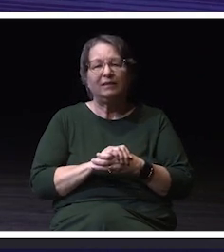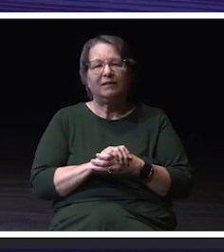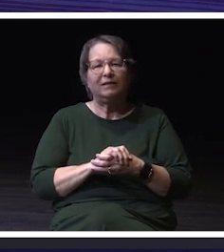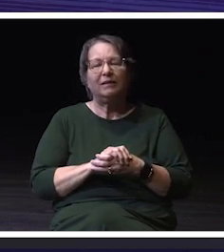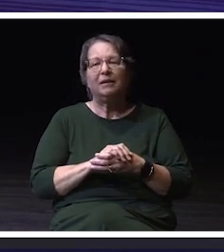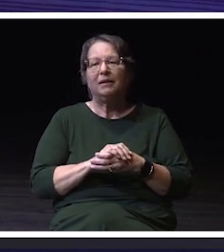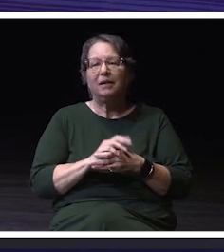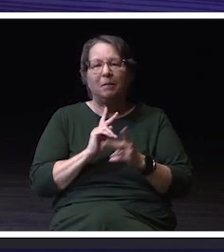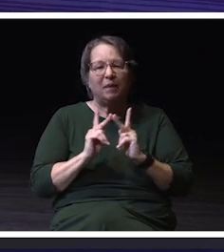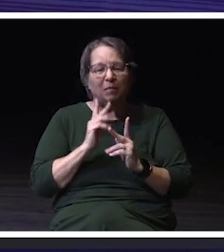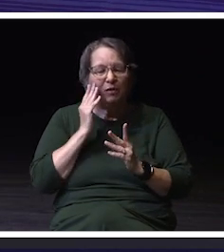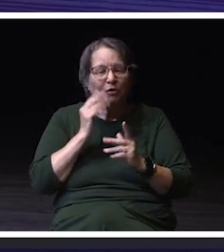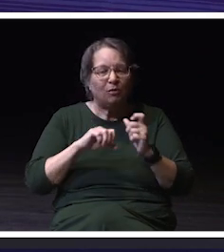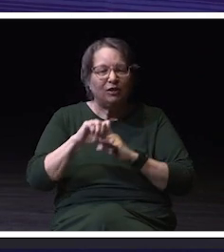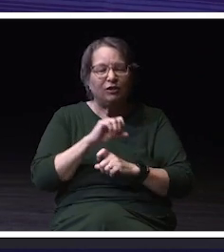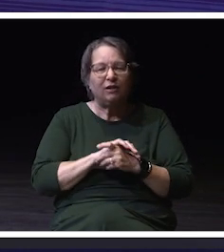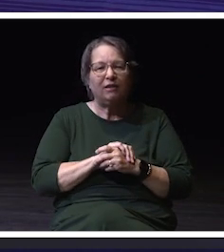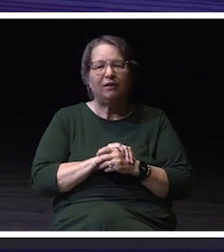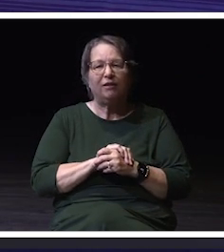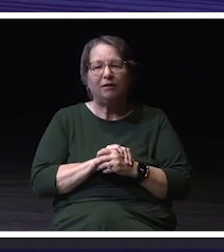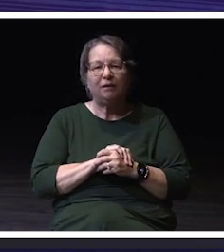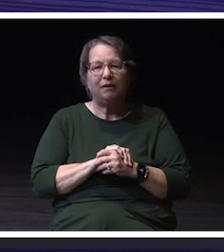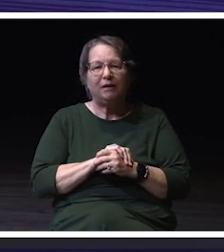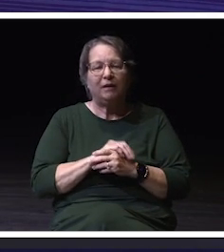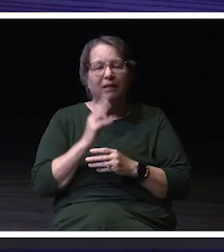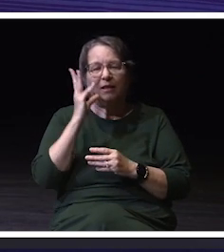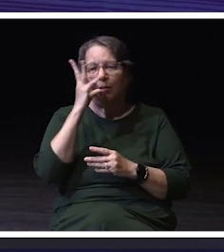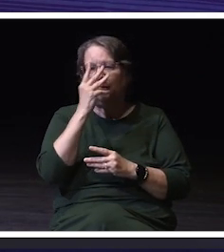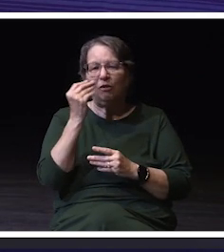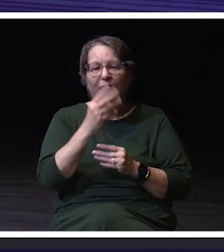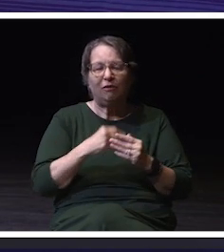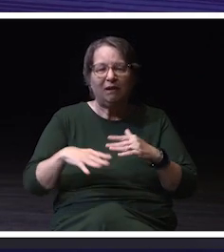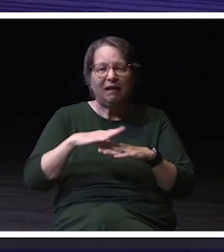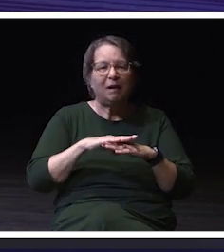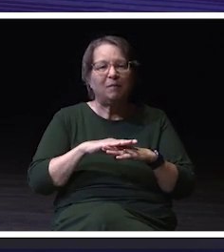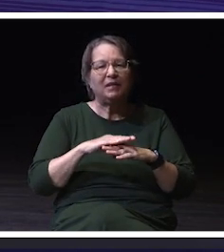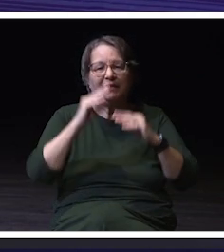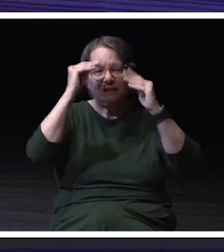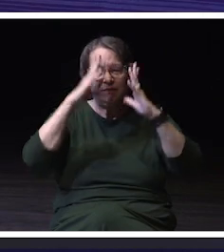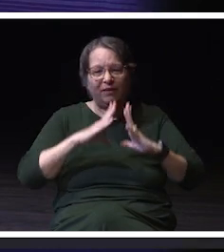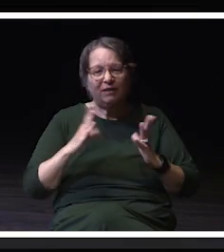educators, the beautiful campus is really what made me choose University of Wisconsin-Whitewater.